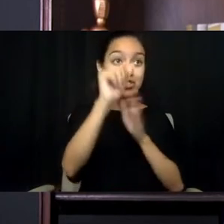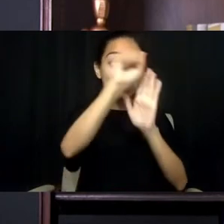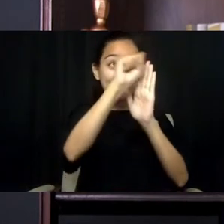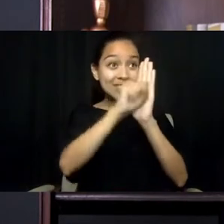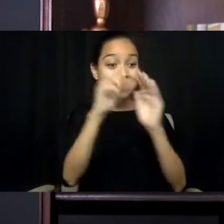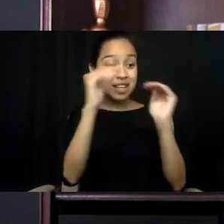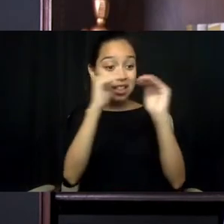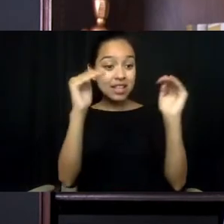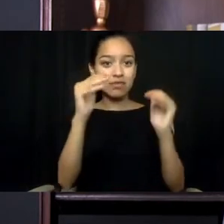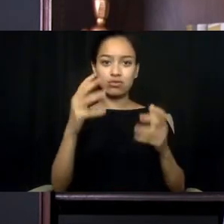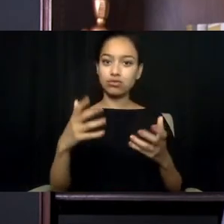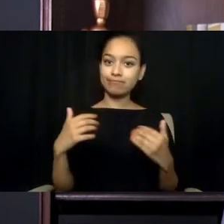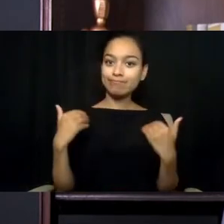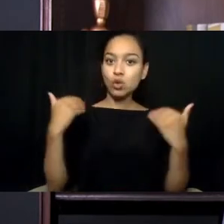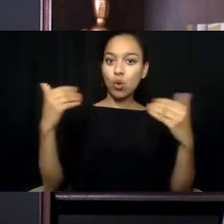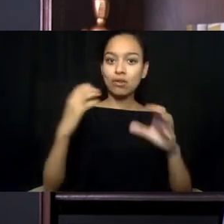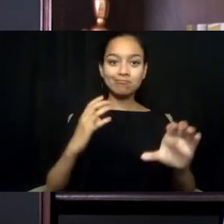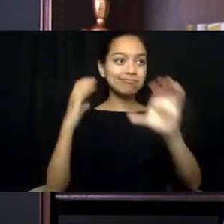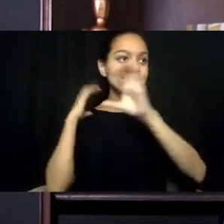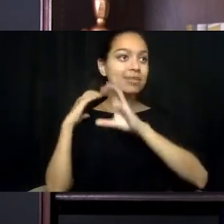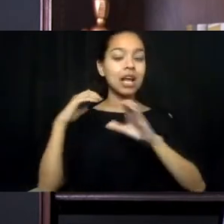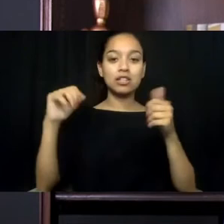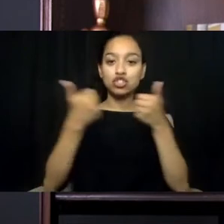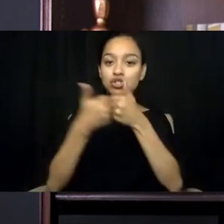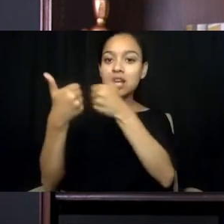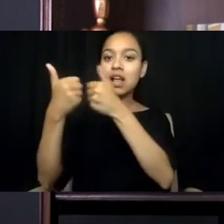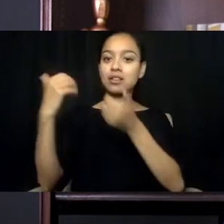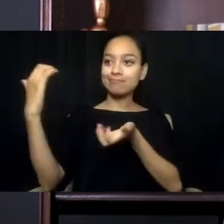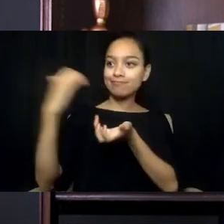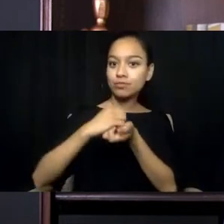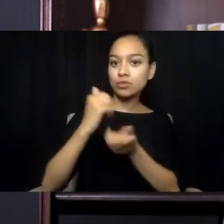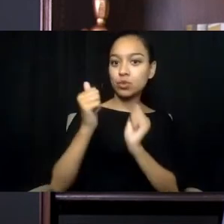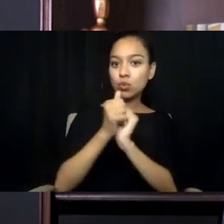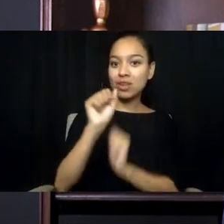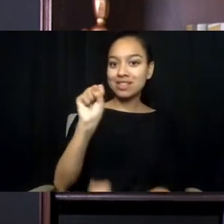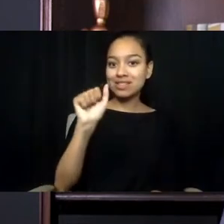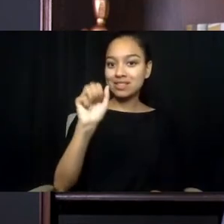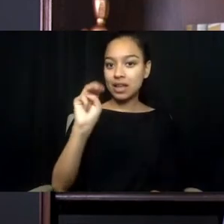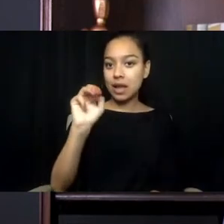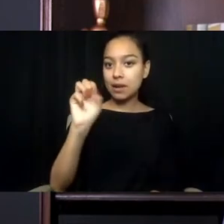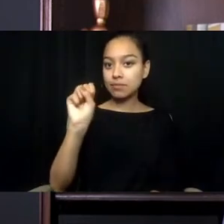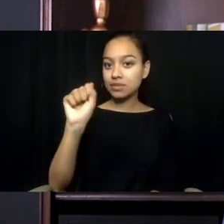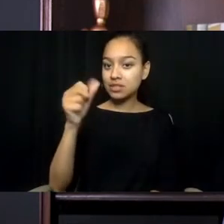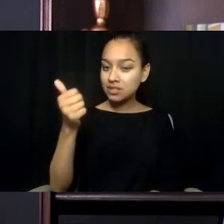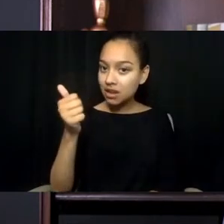and to coordinate with SAMHSA and the relevant federal agencies as 988 rolls out.